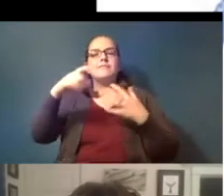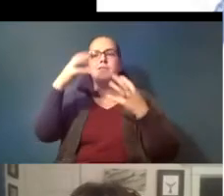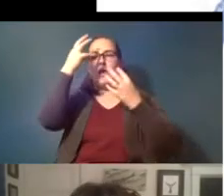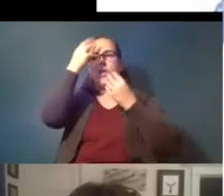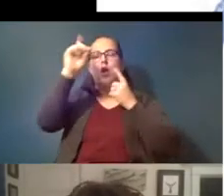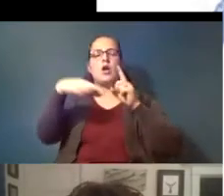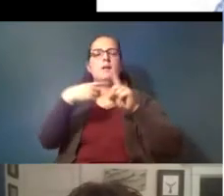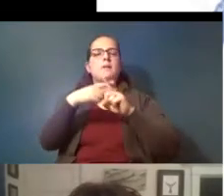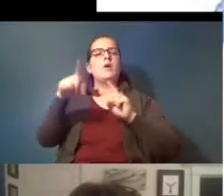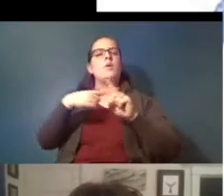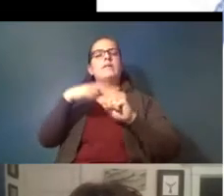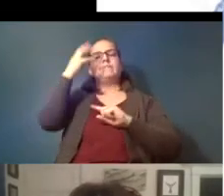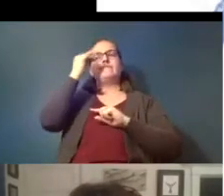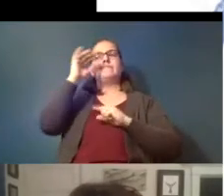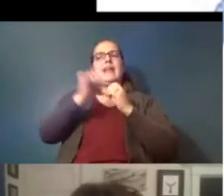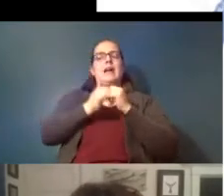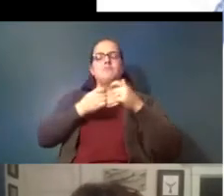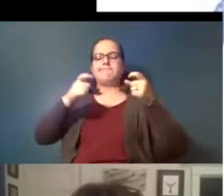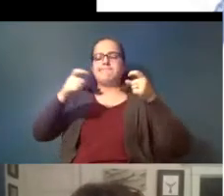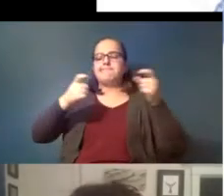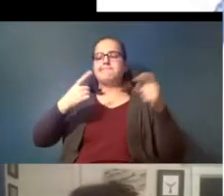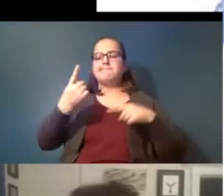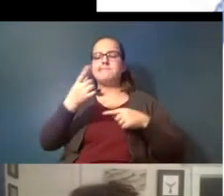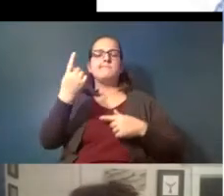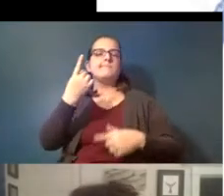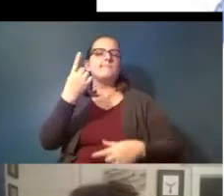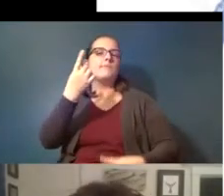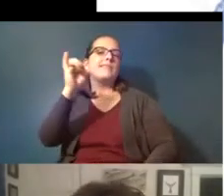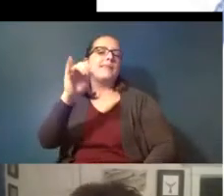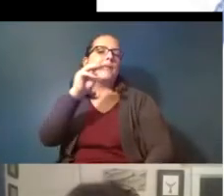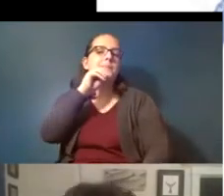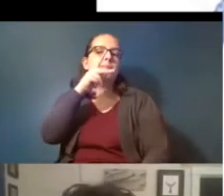thinking about how to regulate something like microplastics and we haven't even gotten to